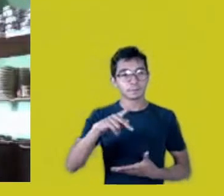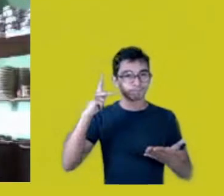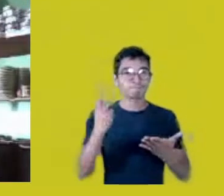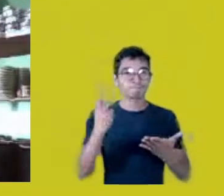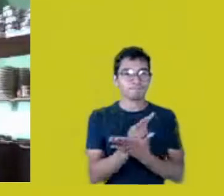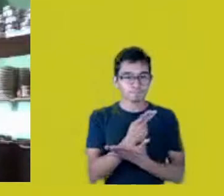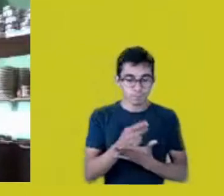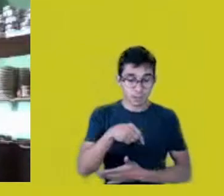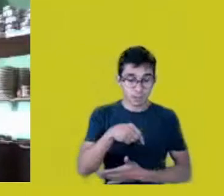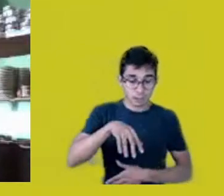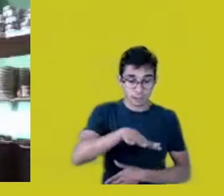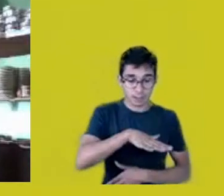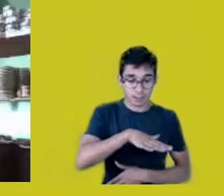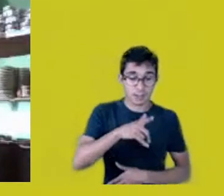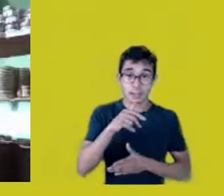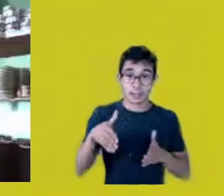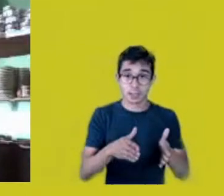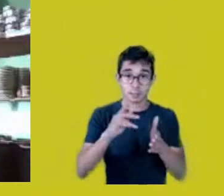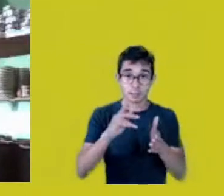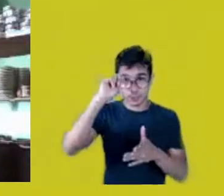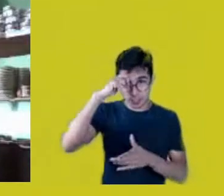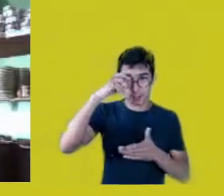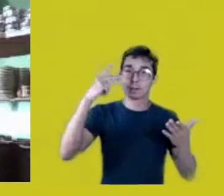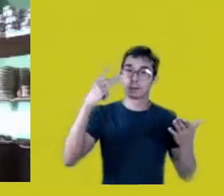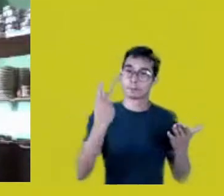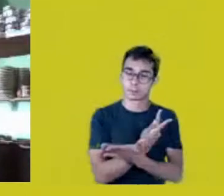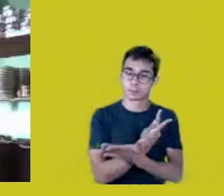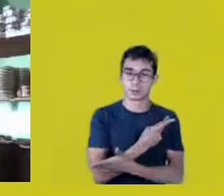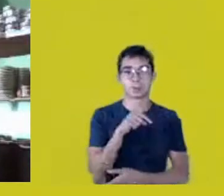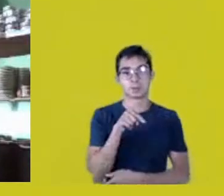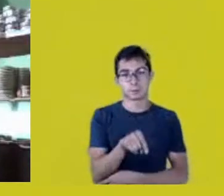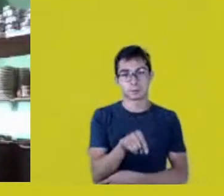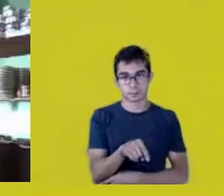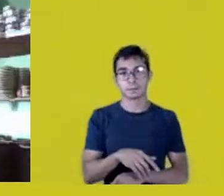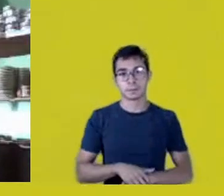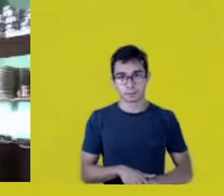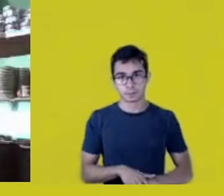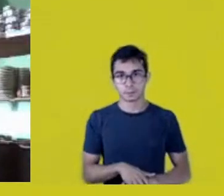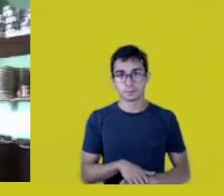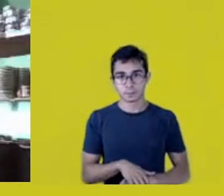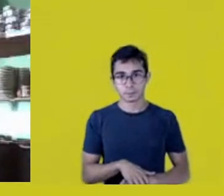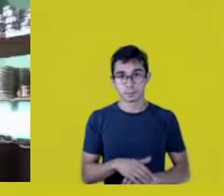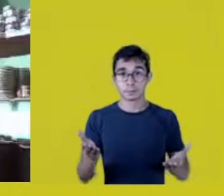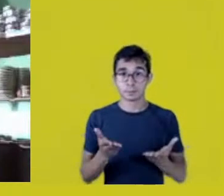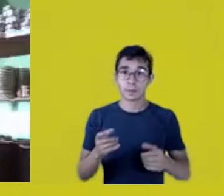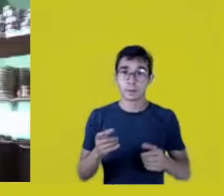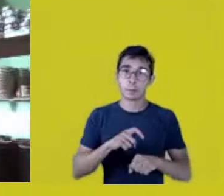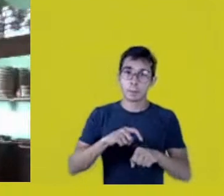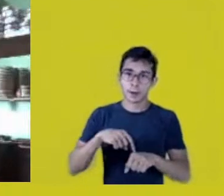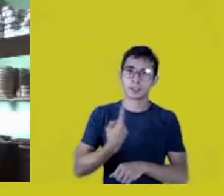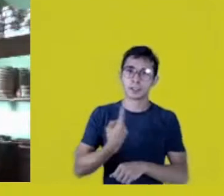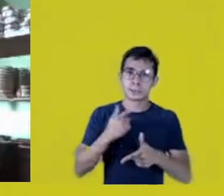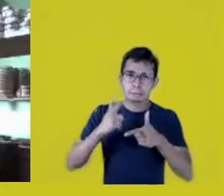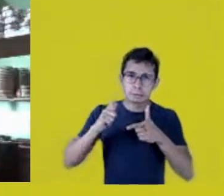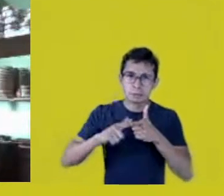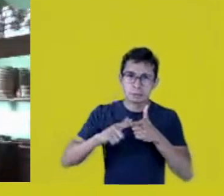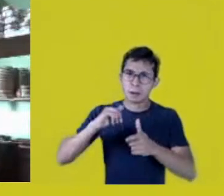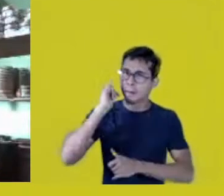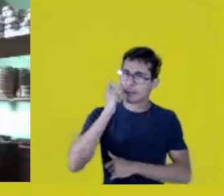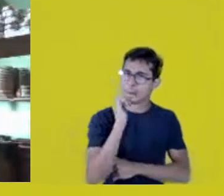Those situations, we are bringing a lot of information now